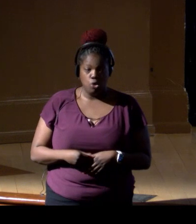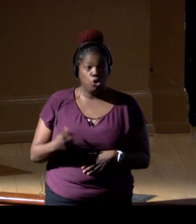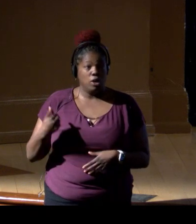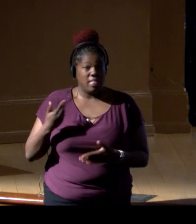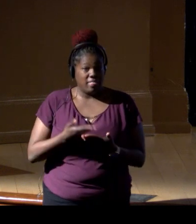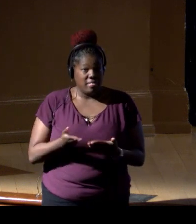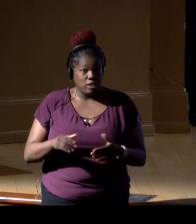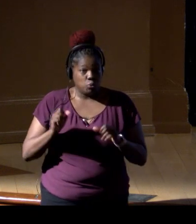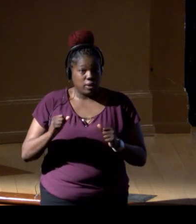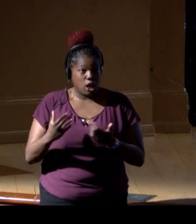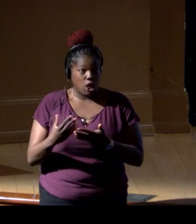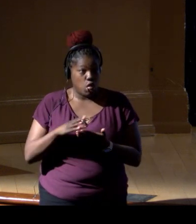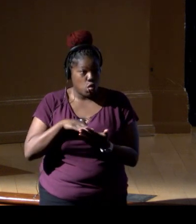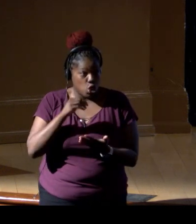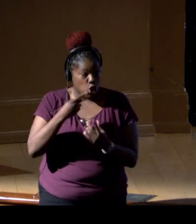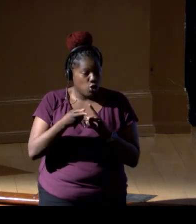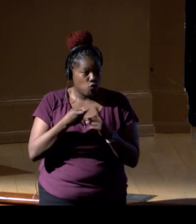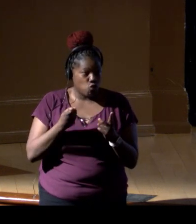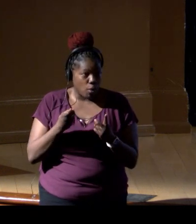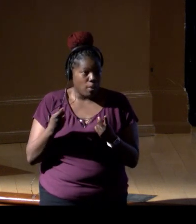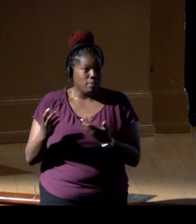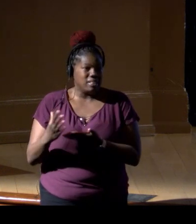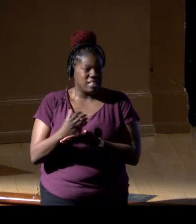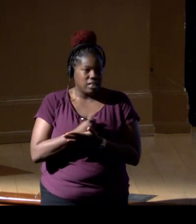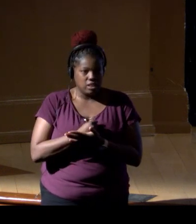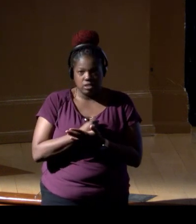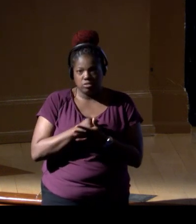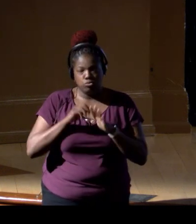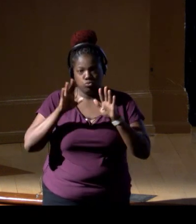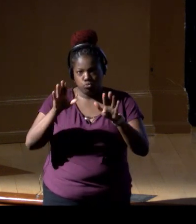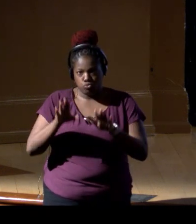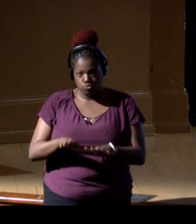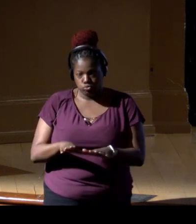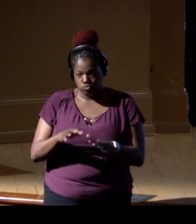from these collections is extraordinary. I remember with Roger Sant